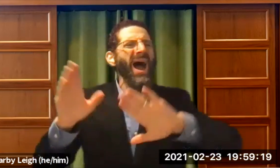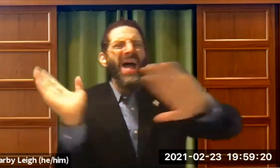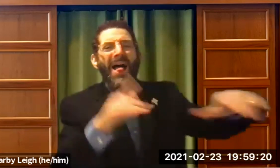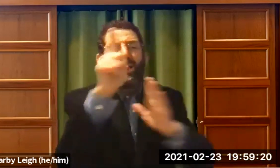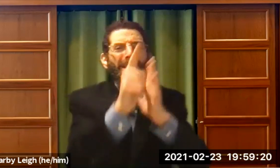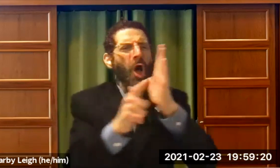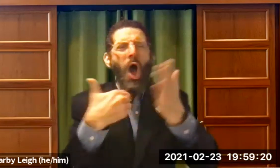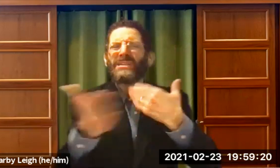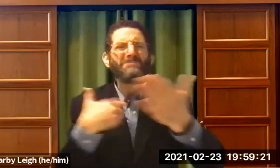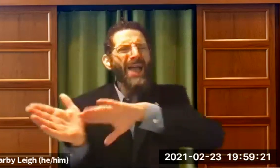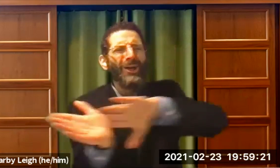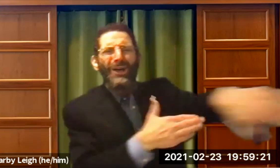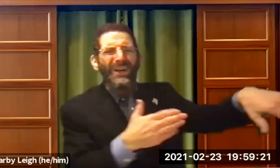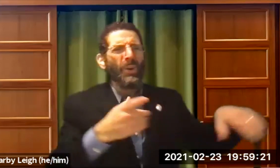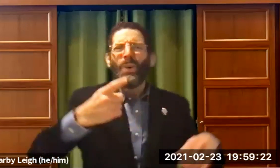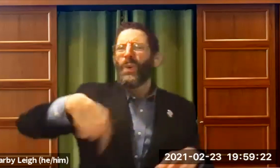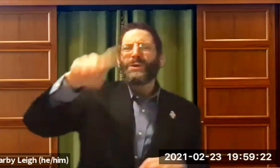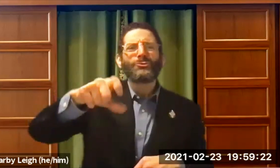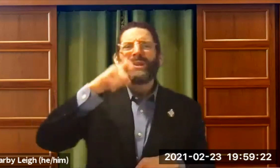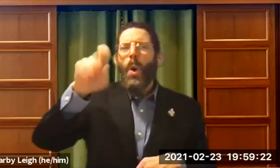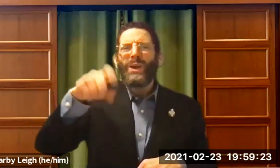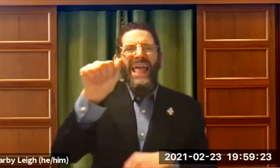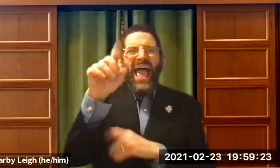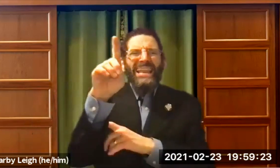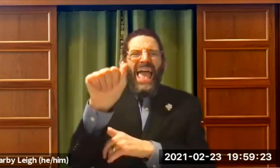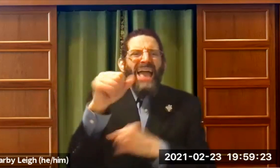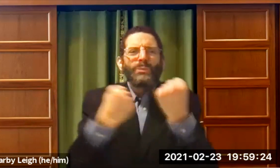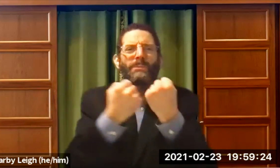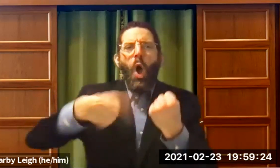to have a thousand percent access for everybody. The law does not matter.